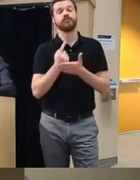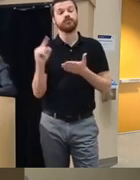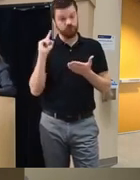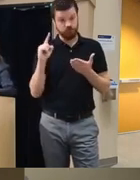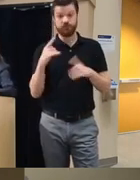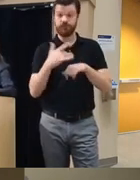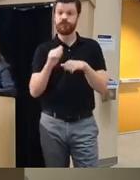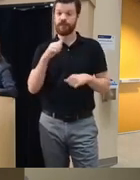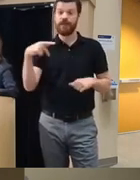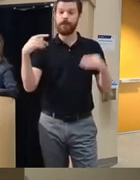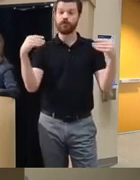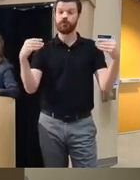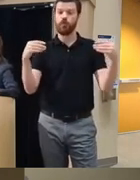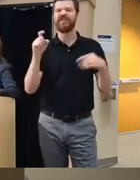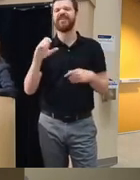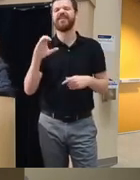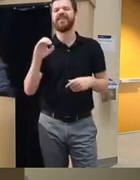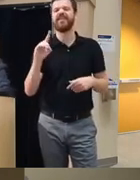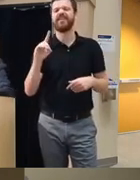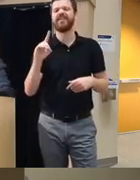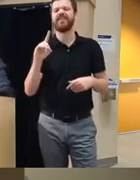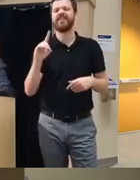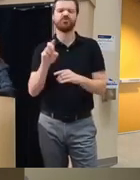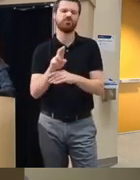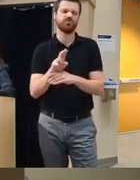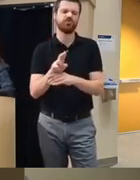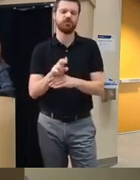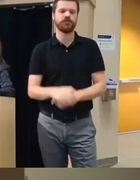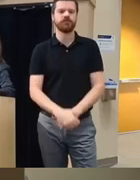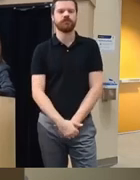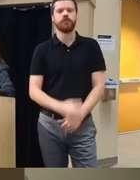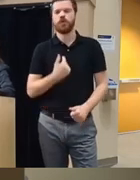the App Store you just you need a code to be able to use it um so we're still like